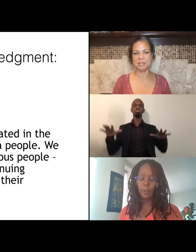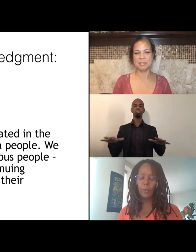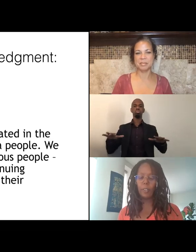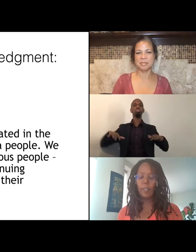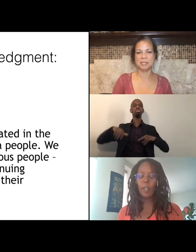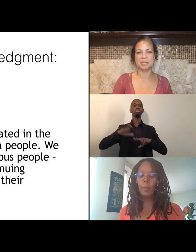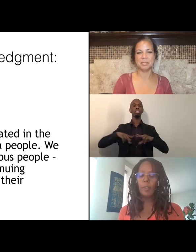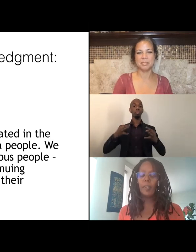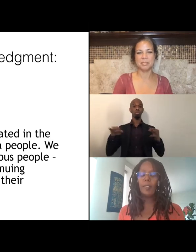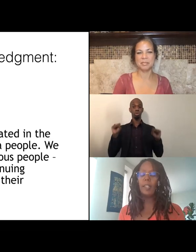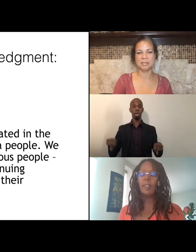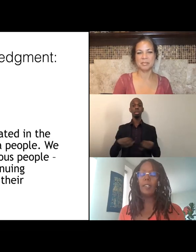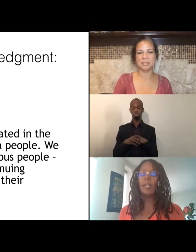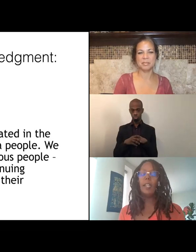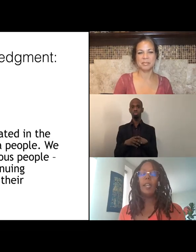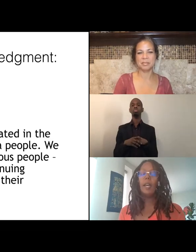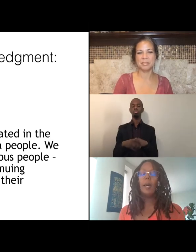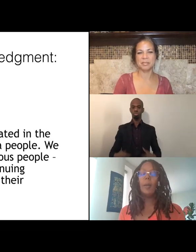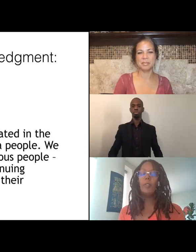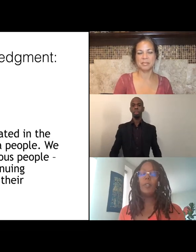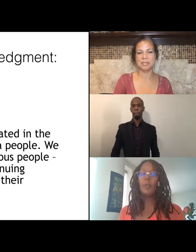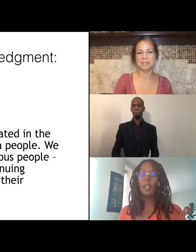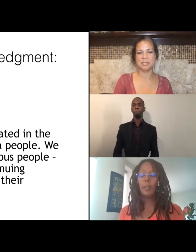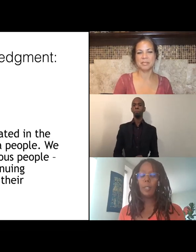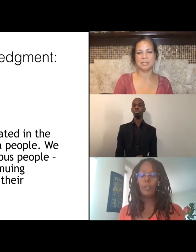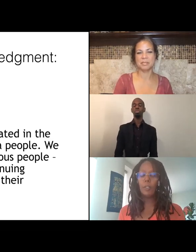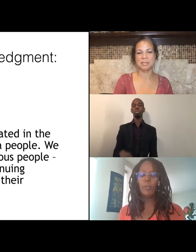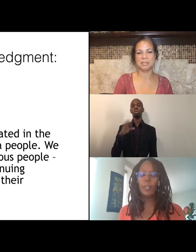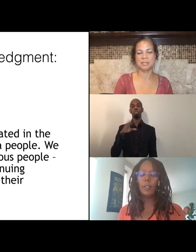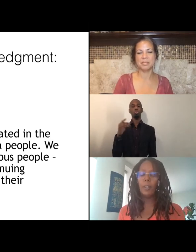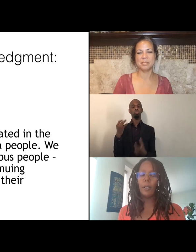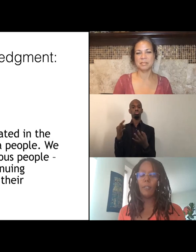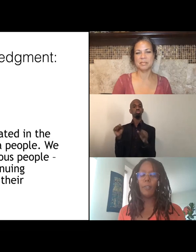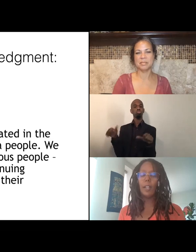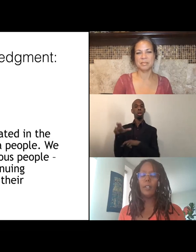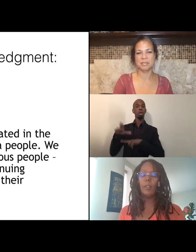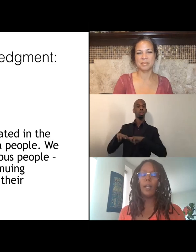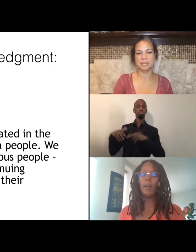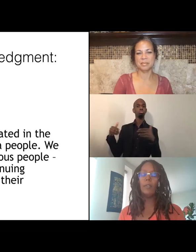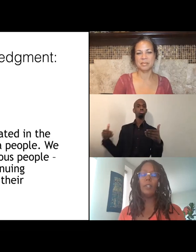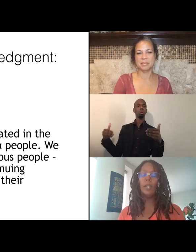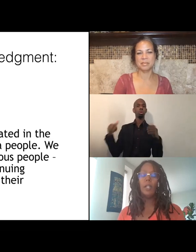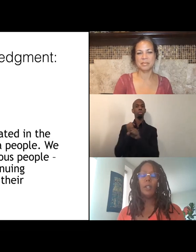for those of us that are able to sit, just go ahead, and make sure your feet are flat on the ground.